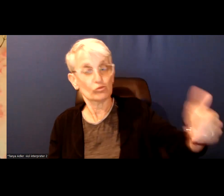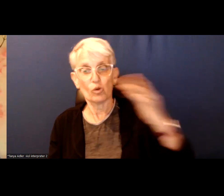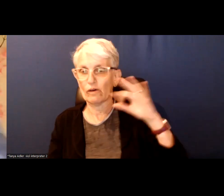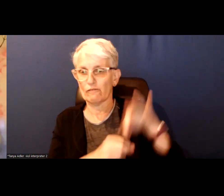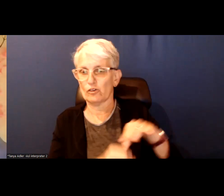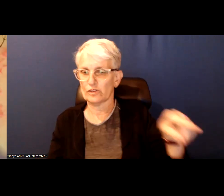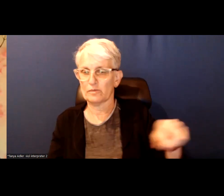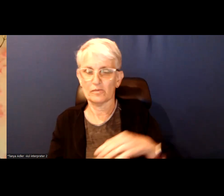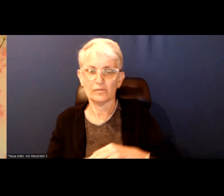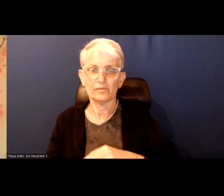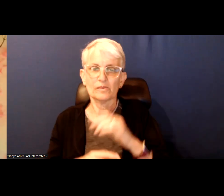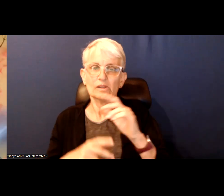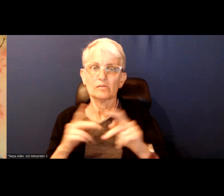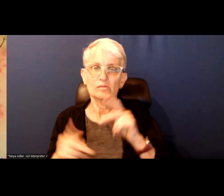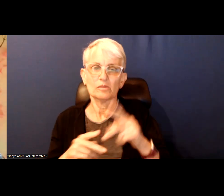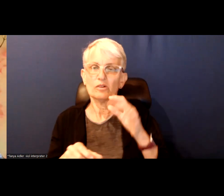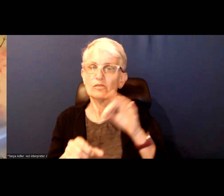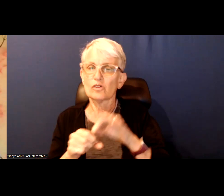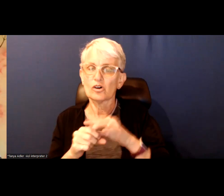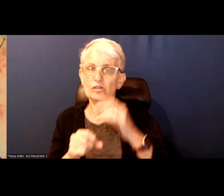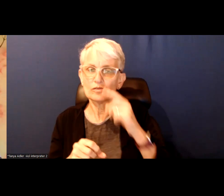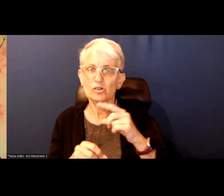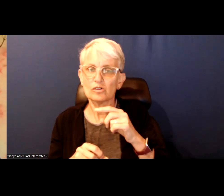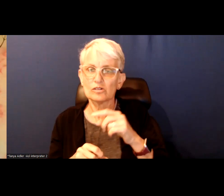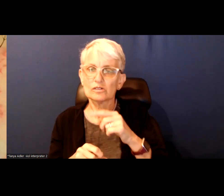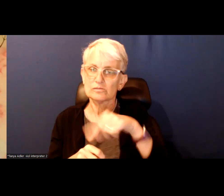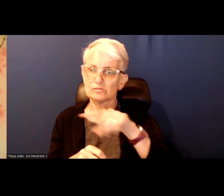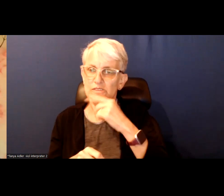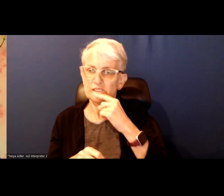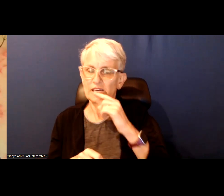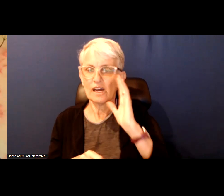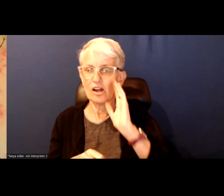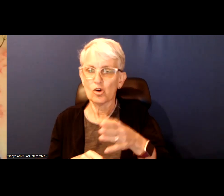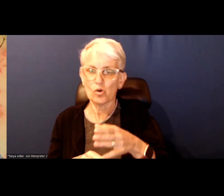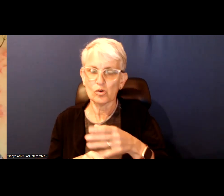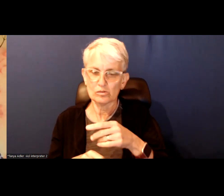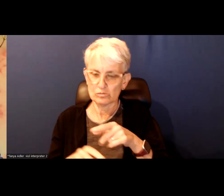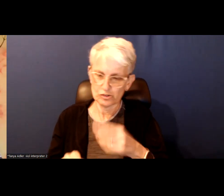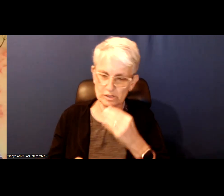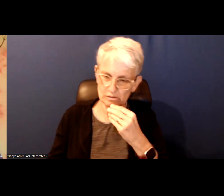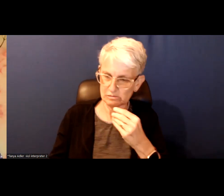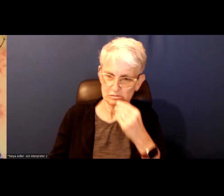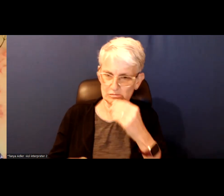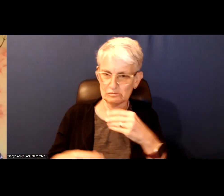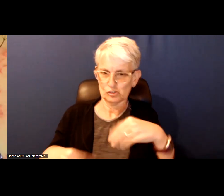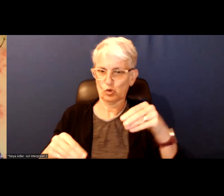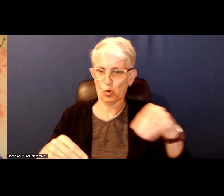People vote for folks who say hello to them when they are in the grocery store and whose name they just now recognize.